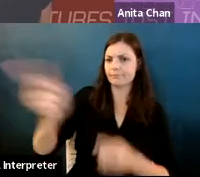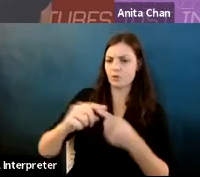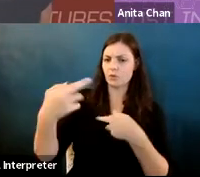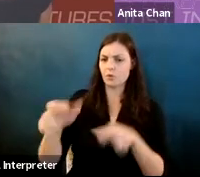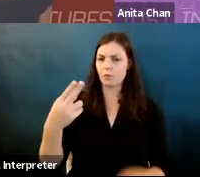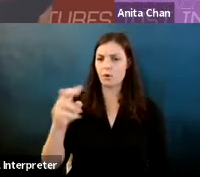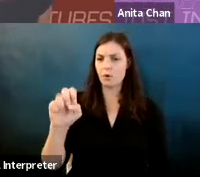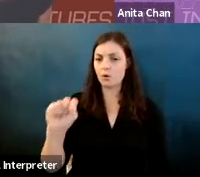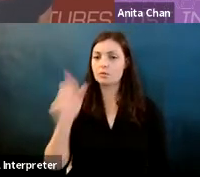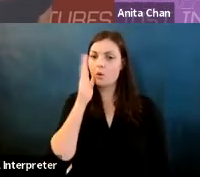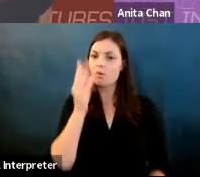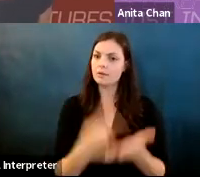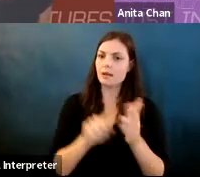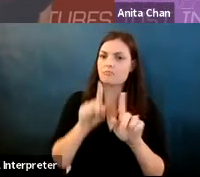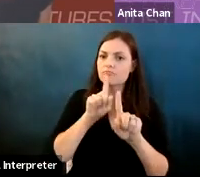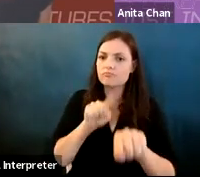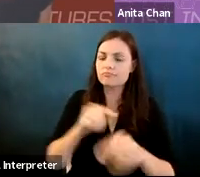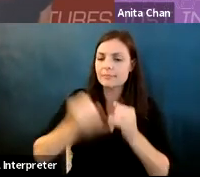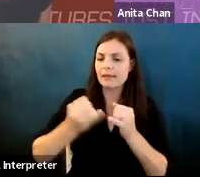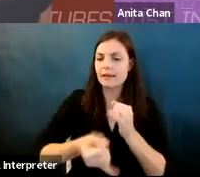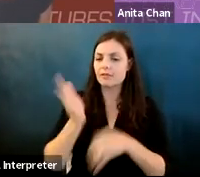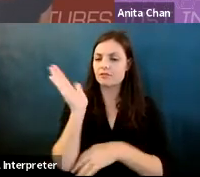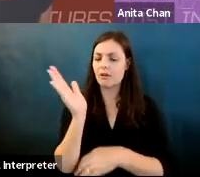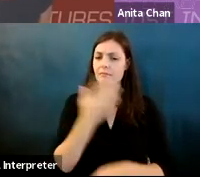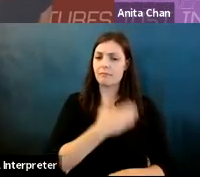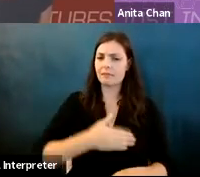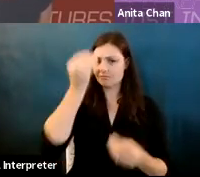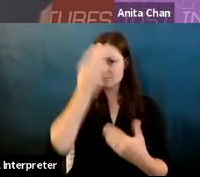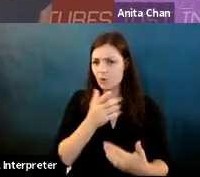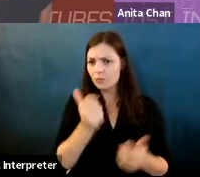Anita Chan: please feel free to indicate what unit department or organization you're from when you submit your question.